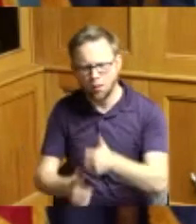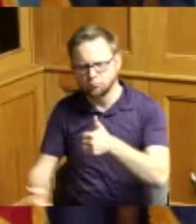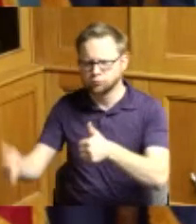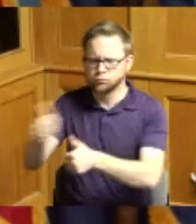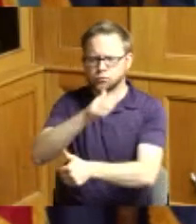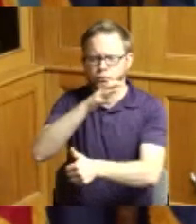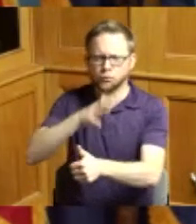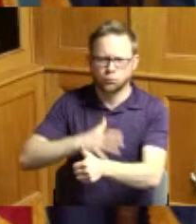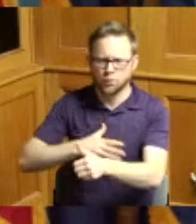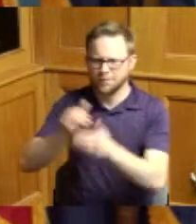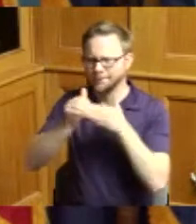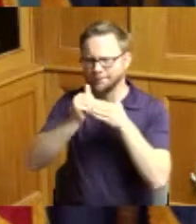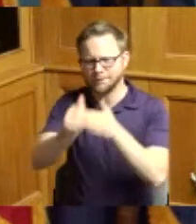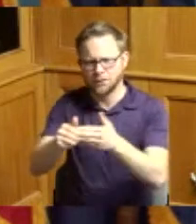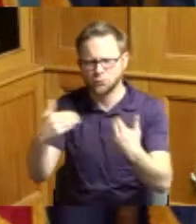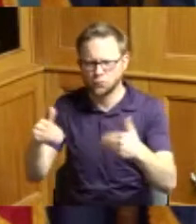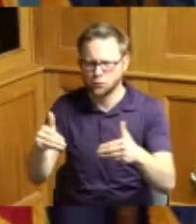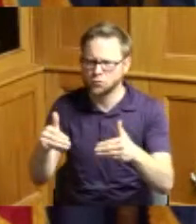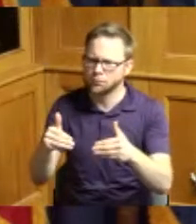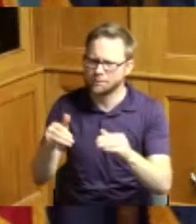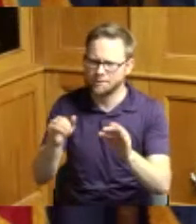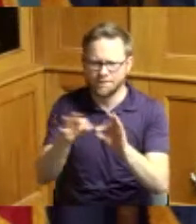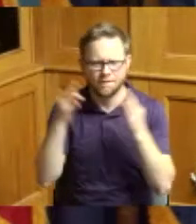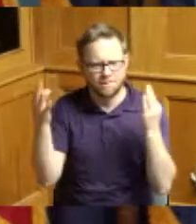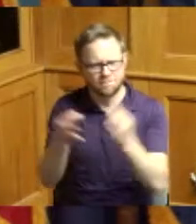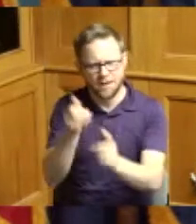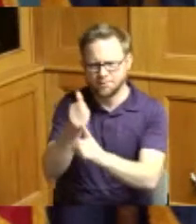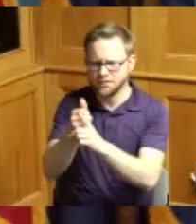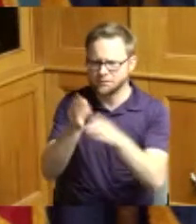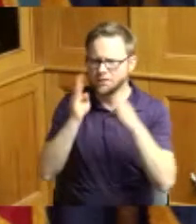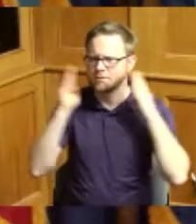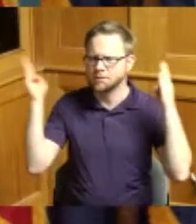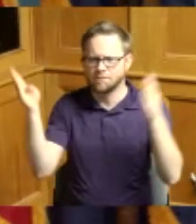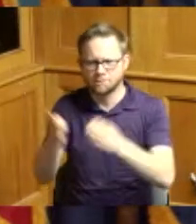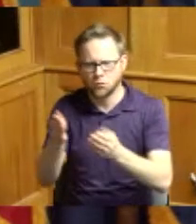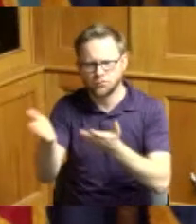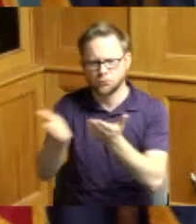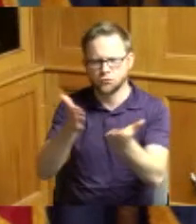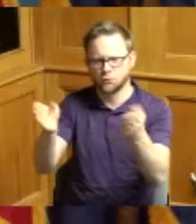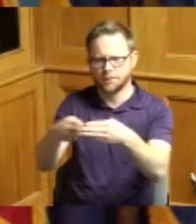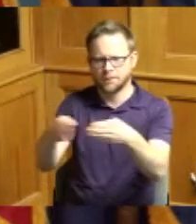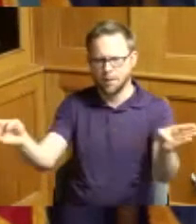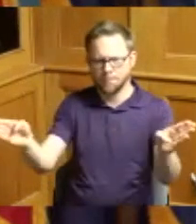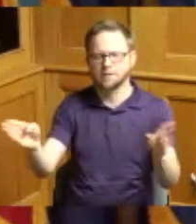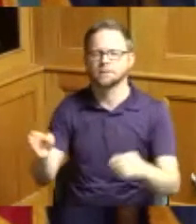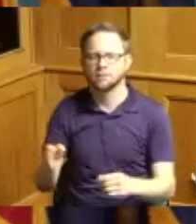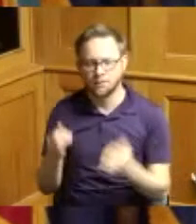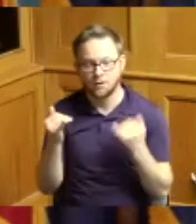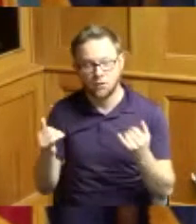dedicated to public service now therefore be it proclaimed that the Board of County Commissioners